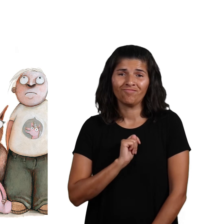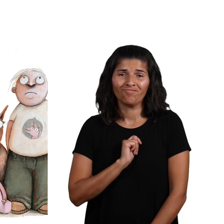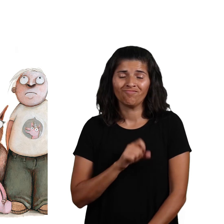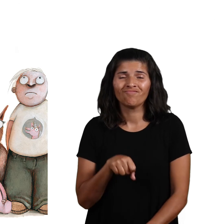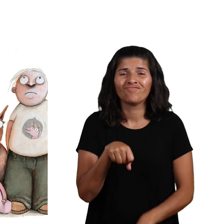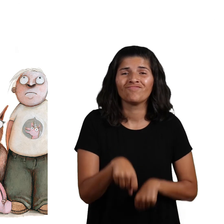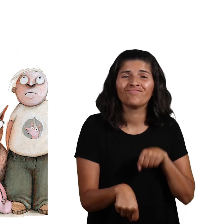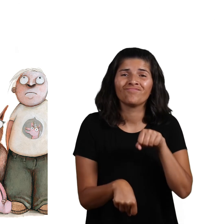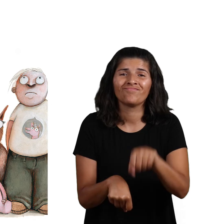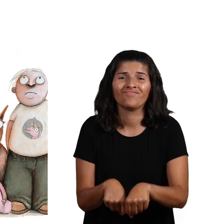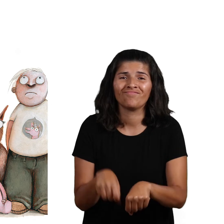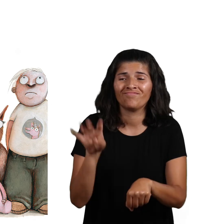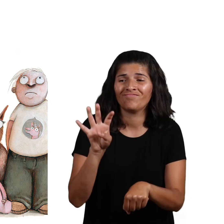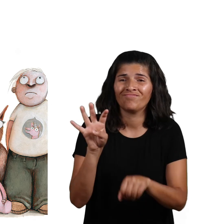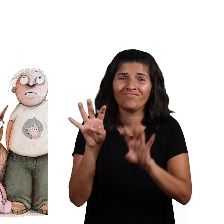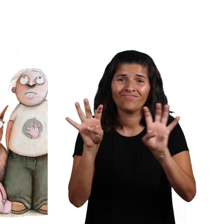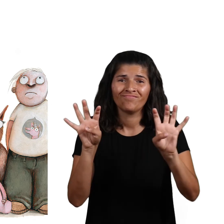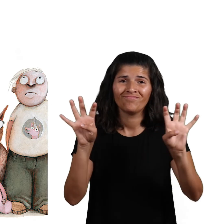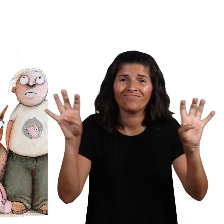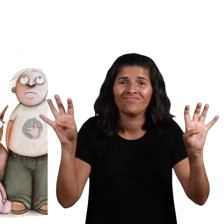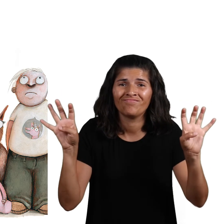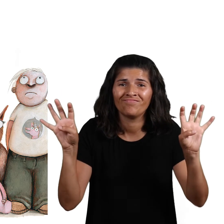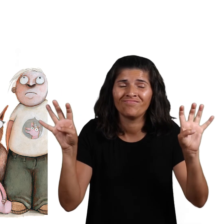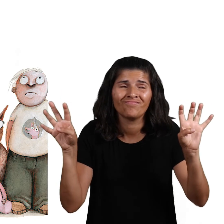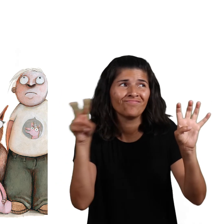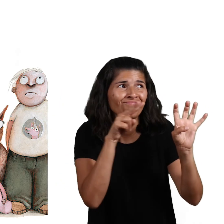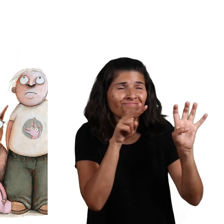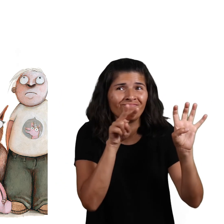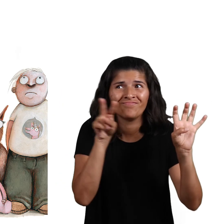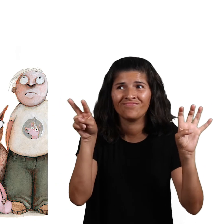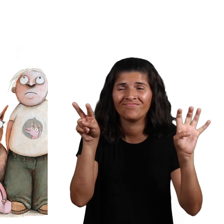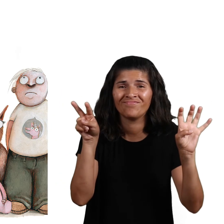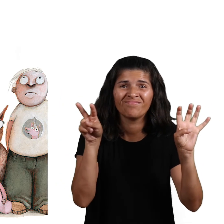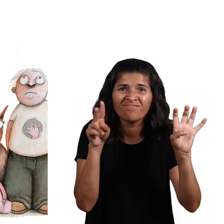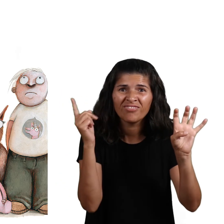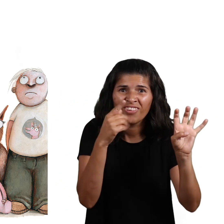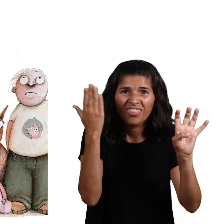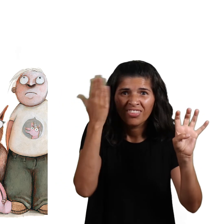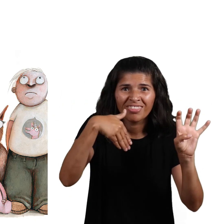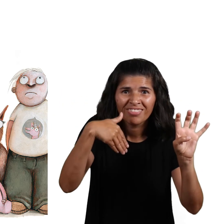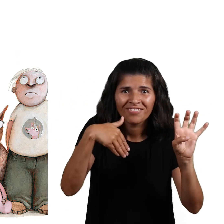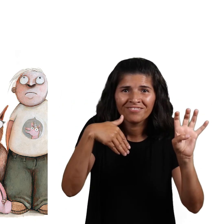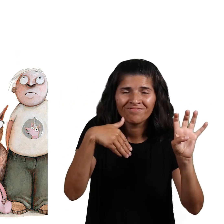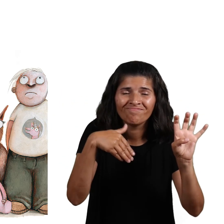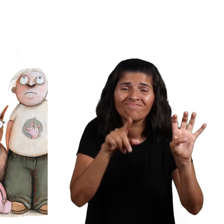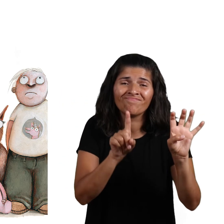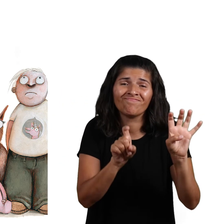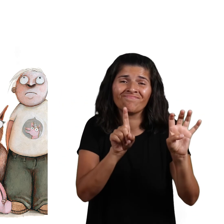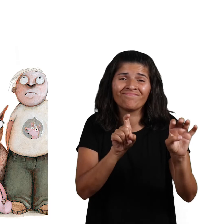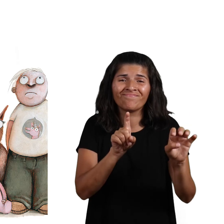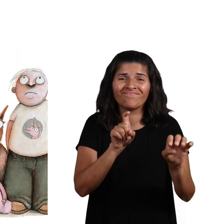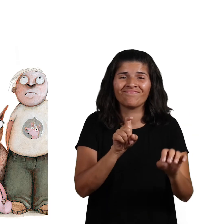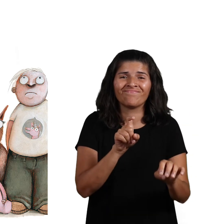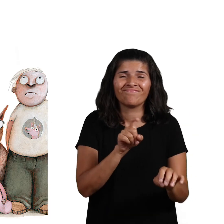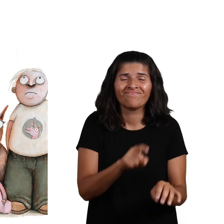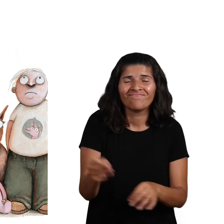And then she walked right past the crowd. They didn’t even notice.